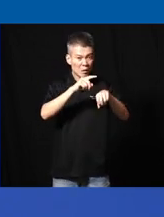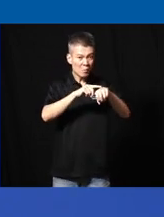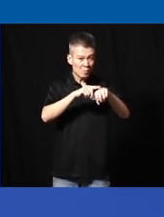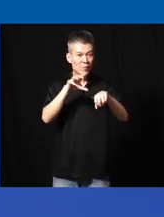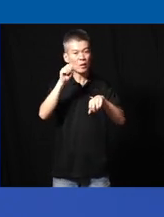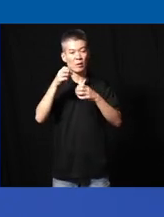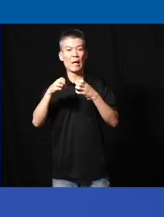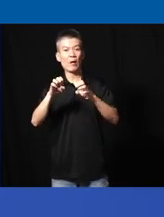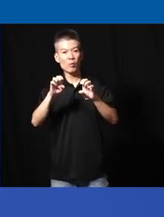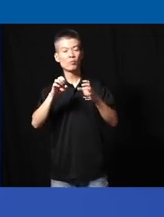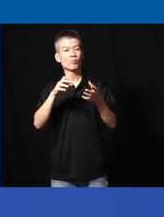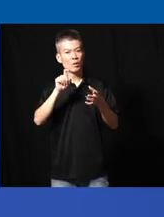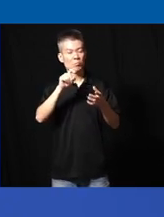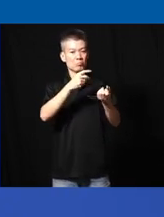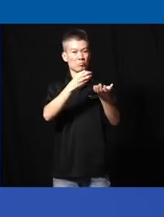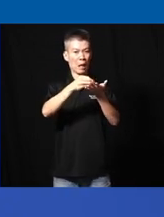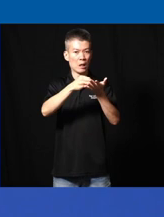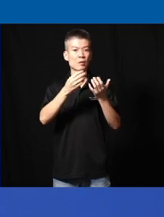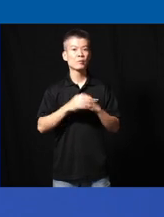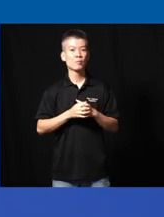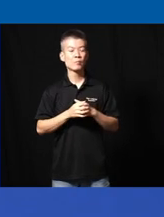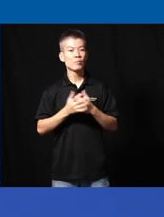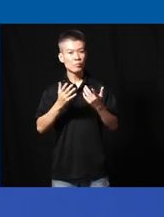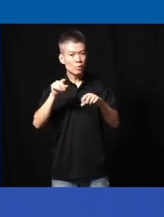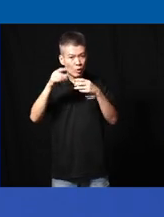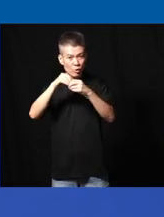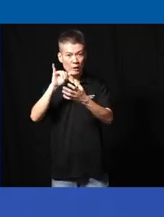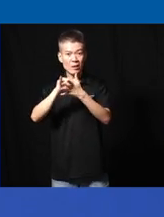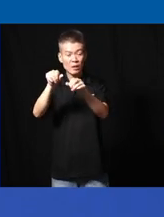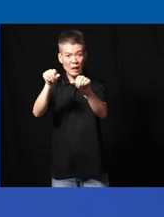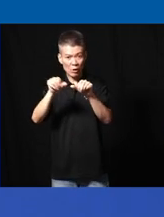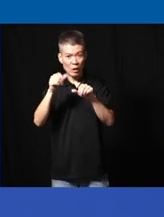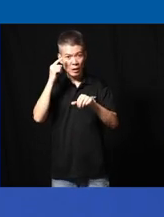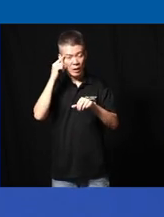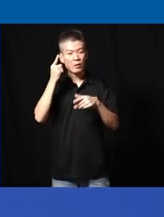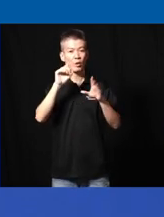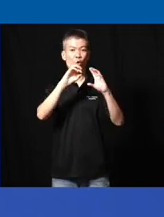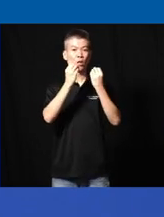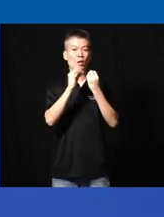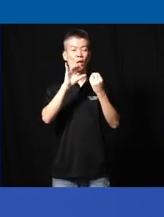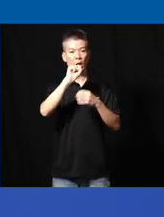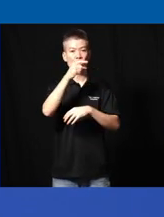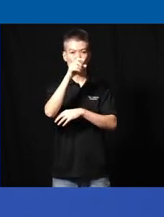to take effort and it takes money to go into this area so I think organization like a and able helps